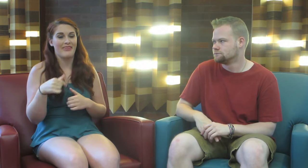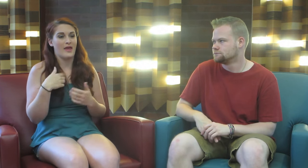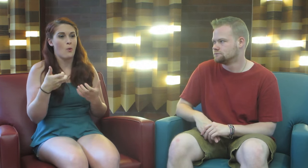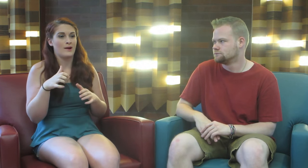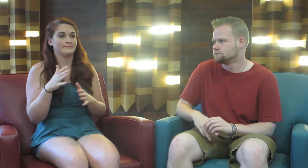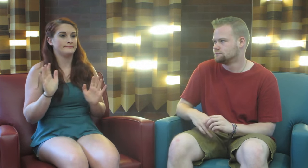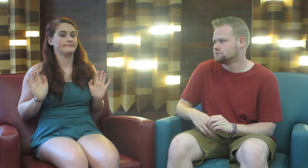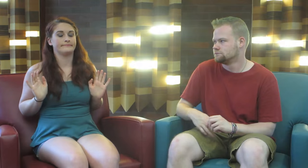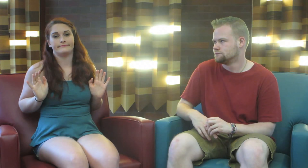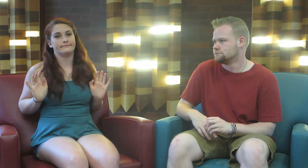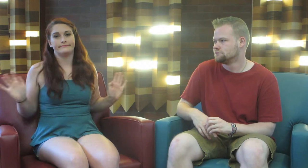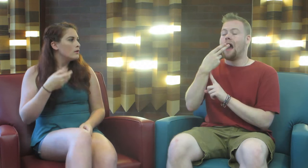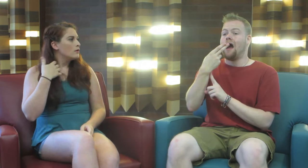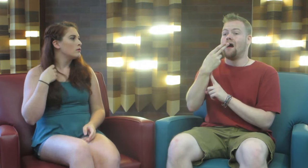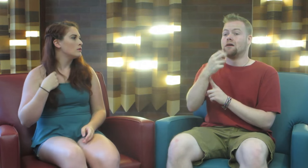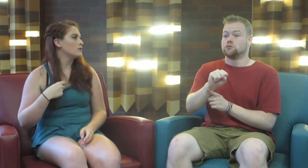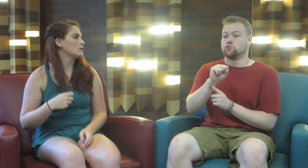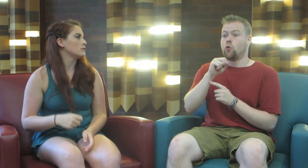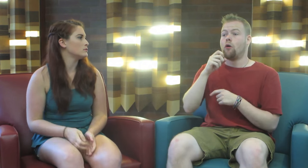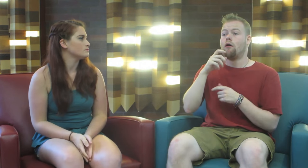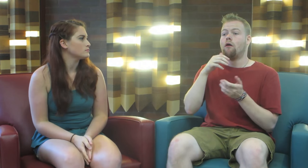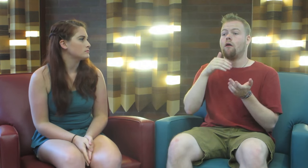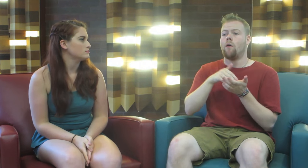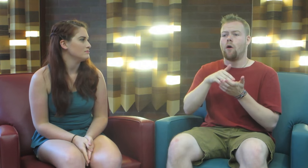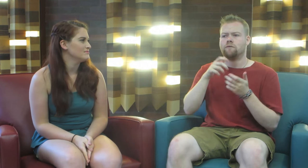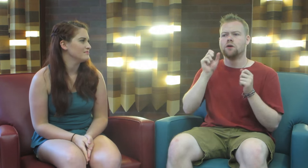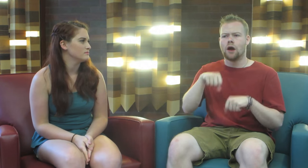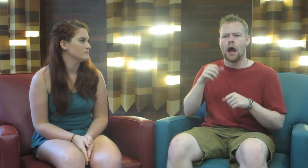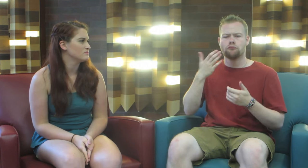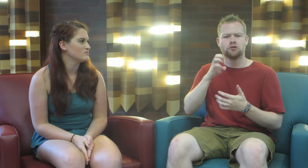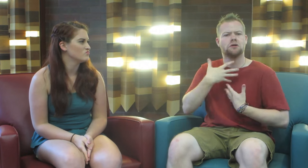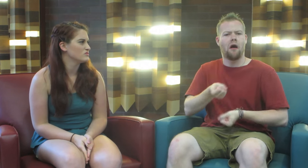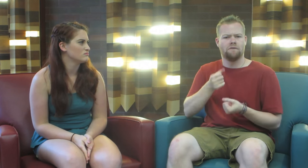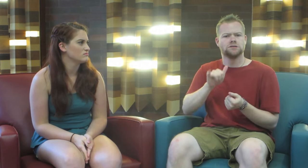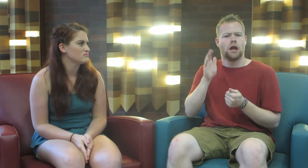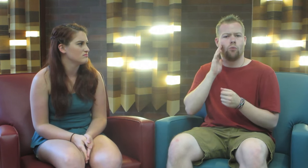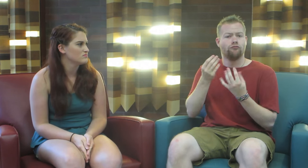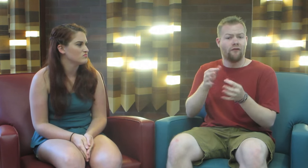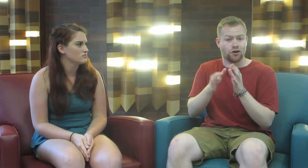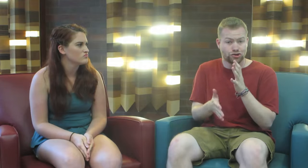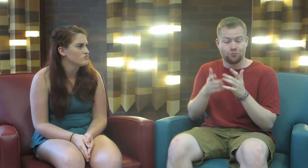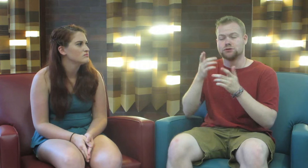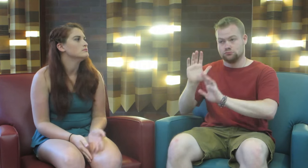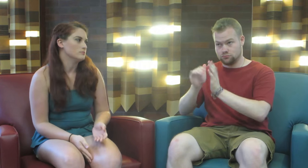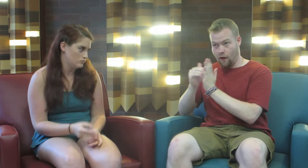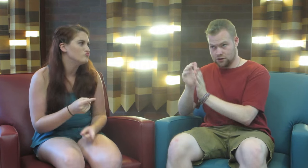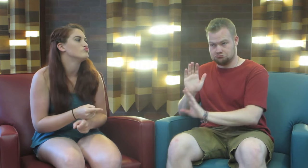They don’t want to. R: In high school, often, you can be pretty confident that they will provide an interpreter. Often.